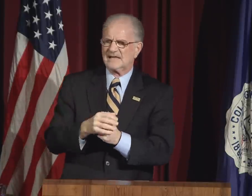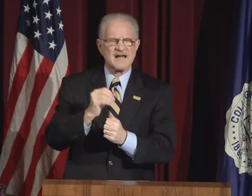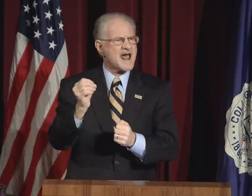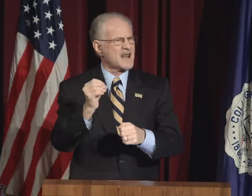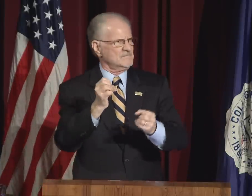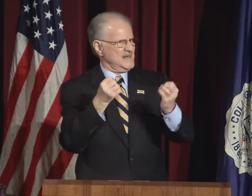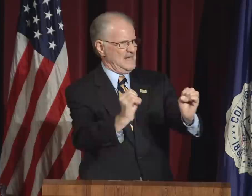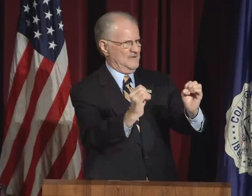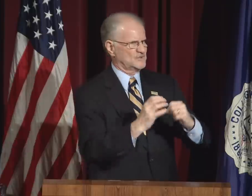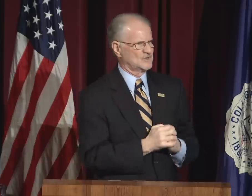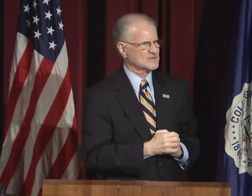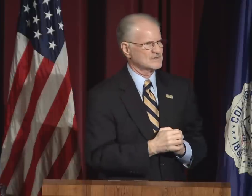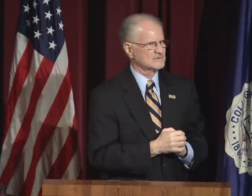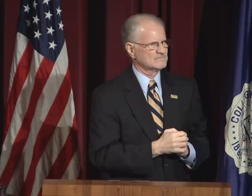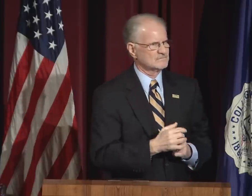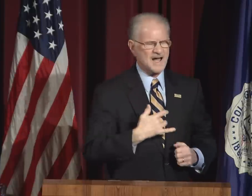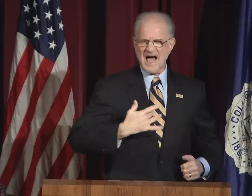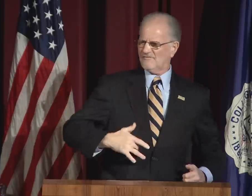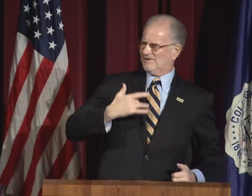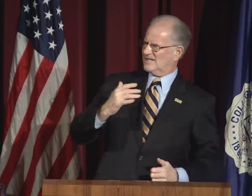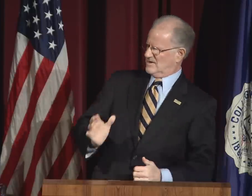by their tremendous discipline and effort.